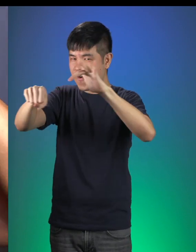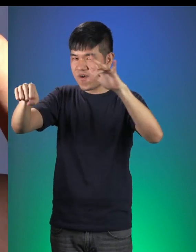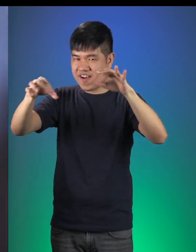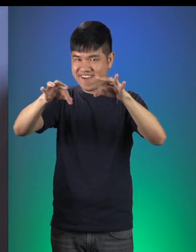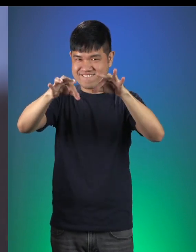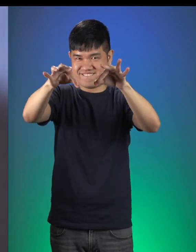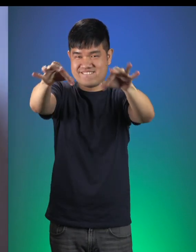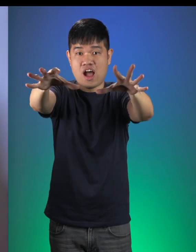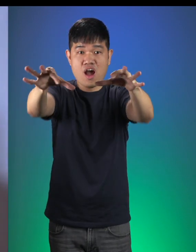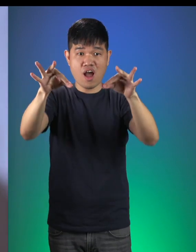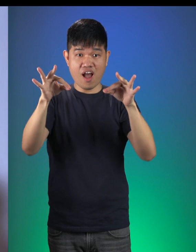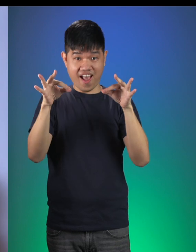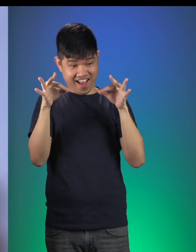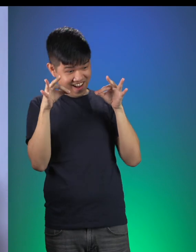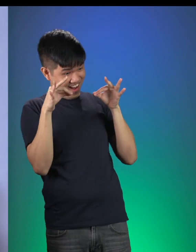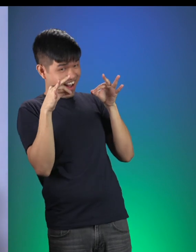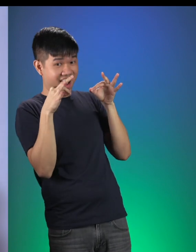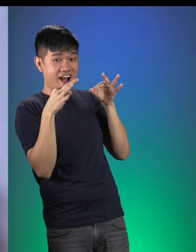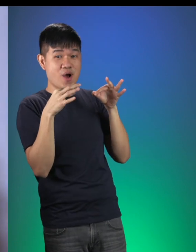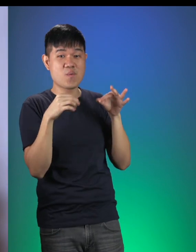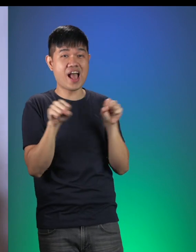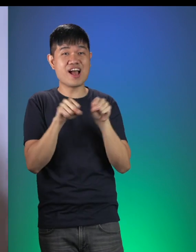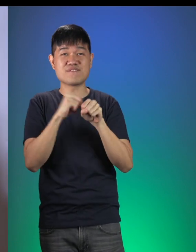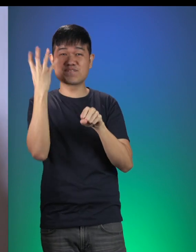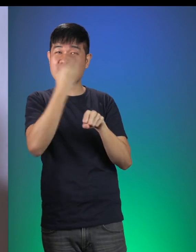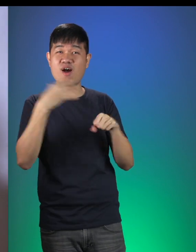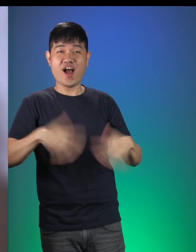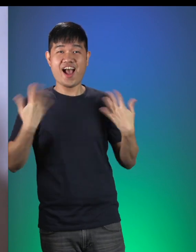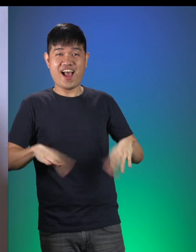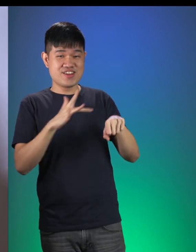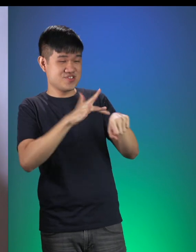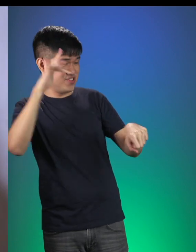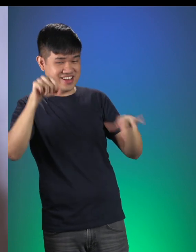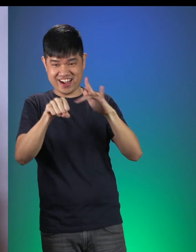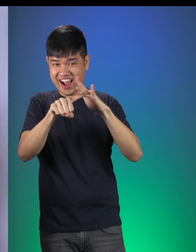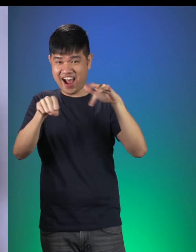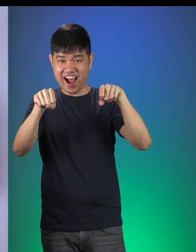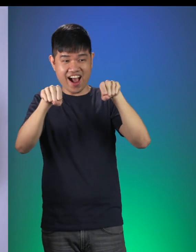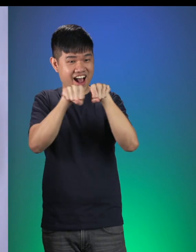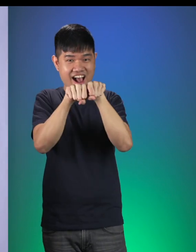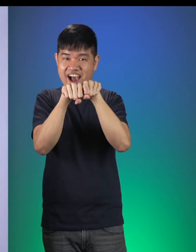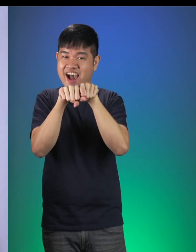Little Red: Wow! These are the most beautiful and sparkly shoes I’ve ever seen